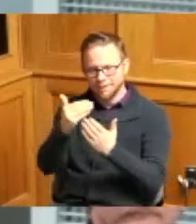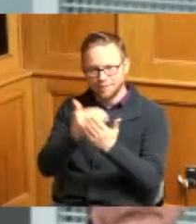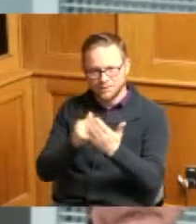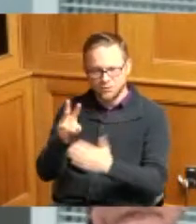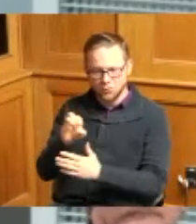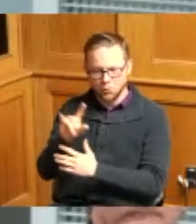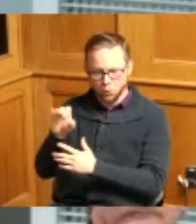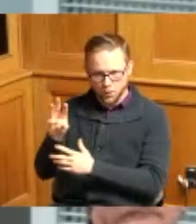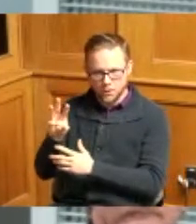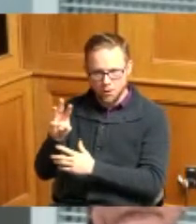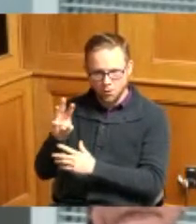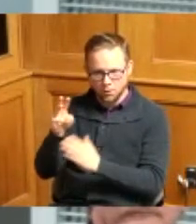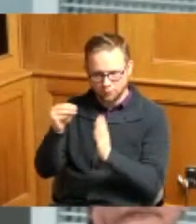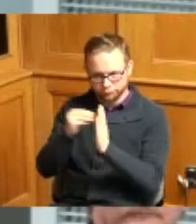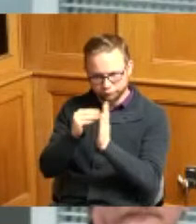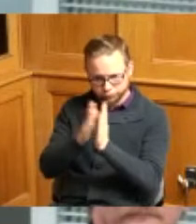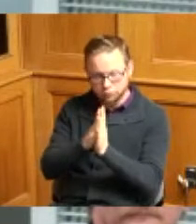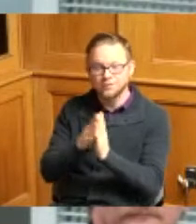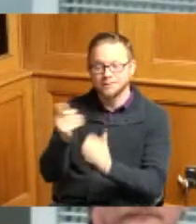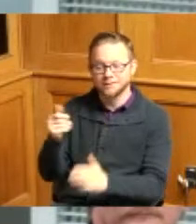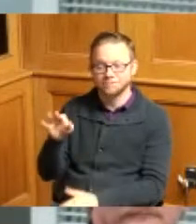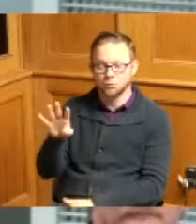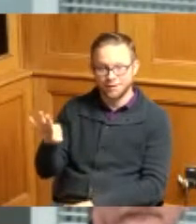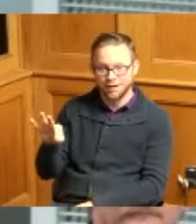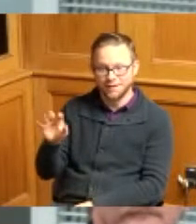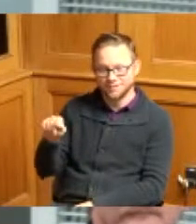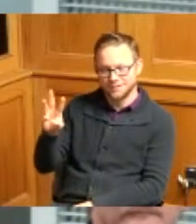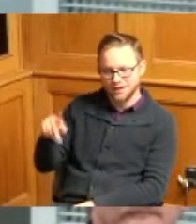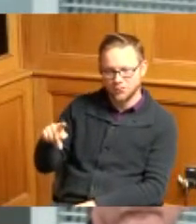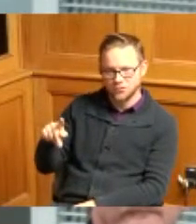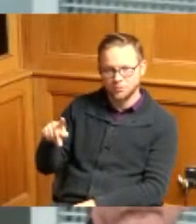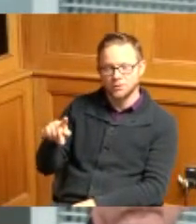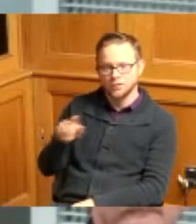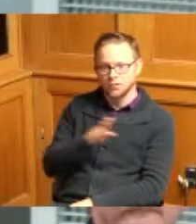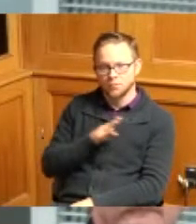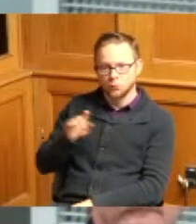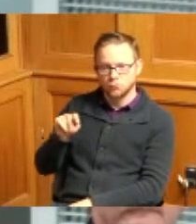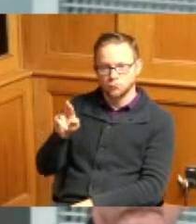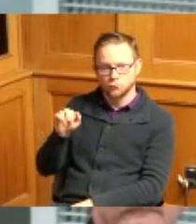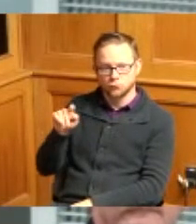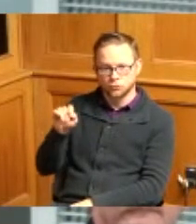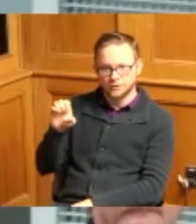in 1949 township Trustees made and passed a motion to request the County Commissioners to accept